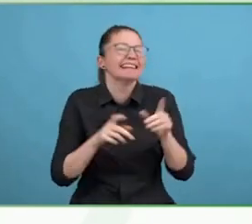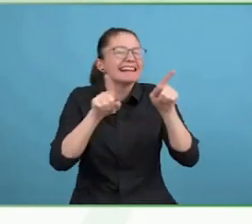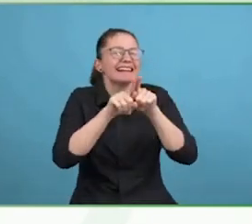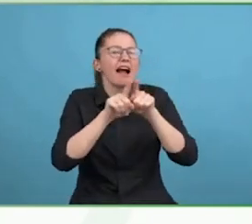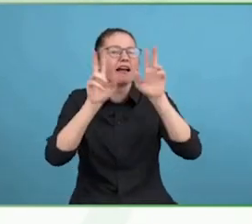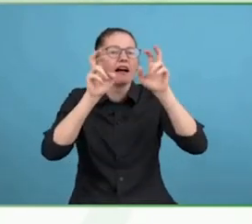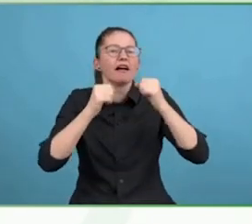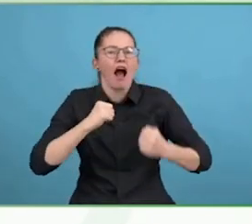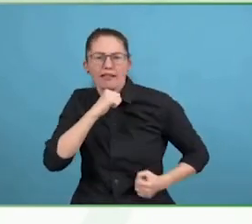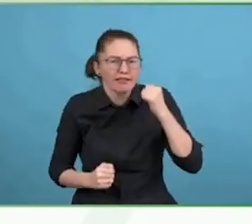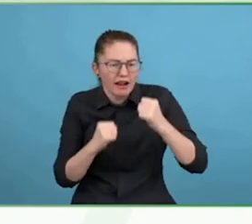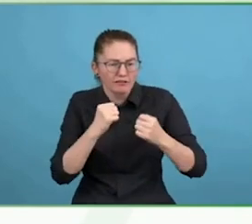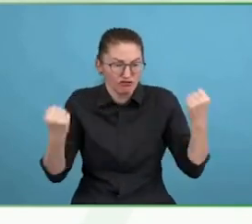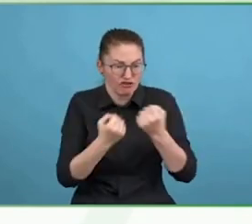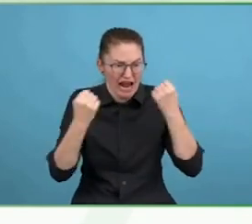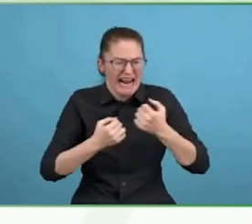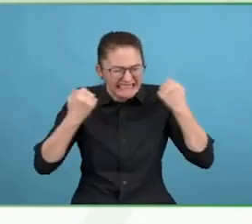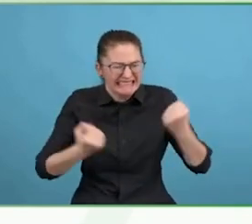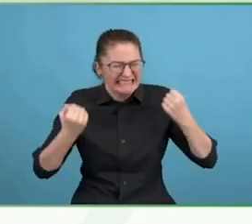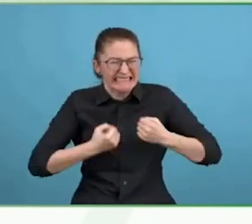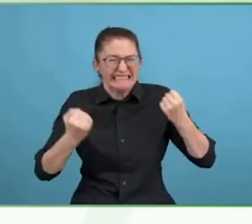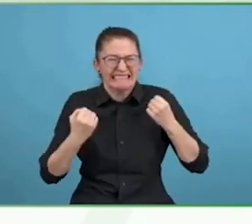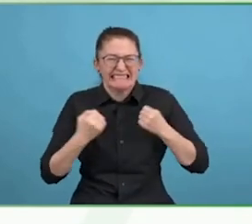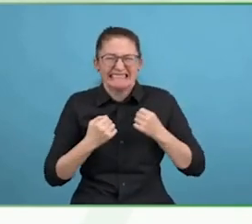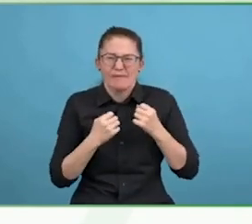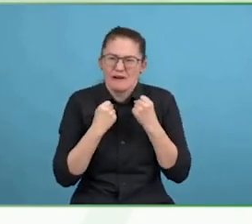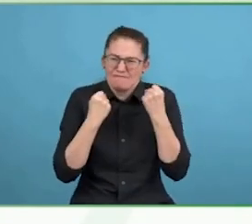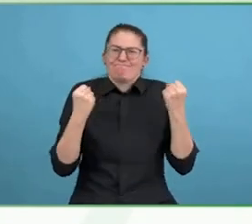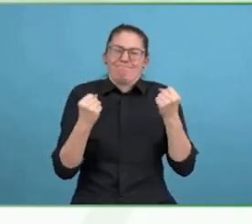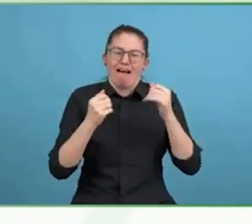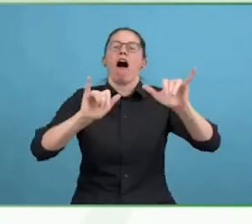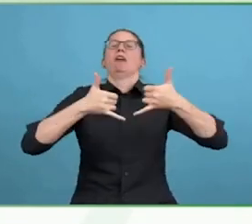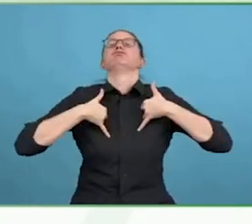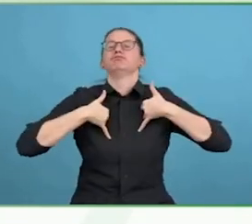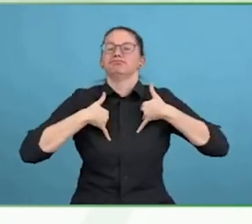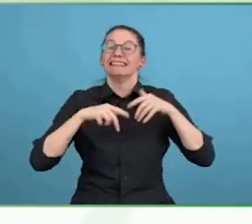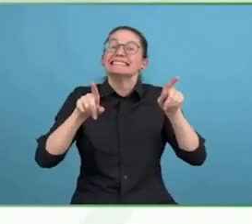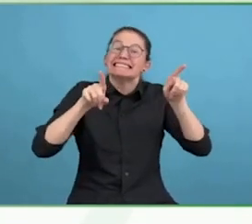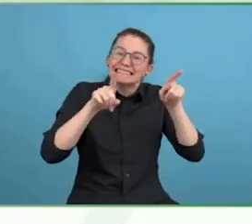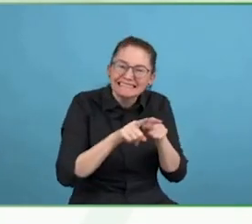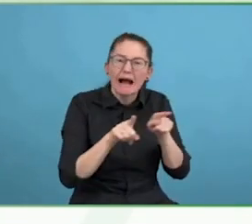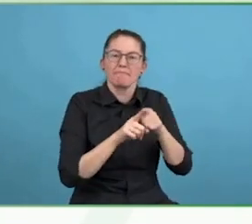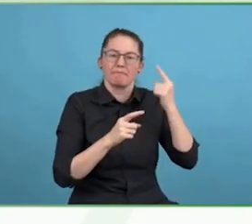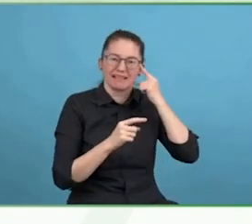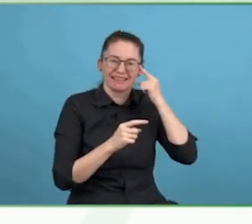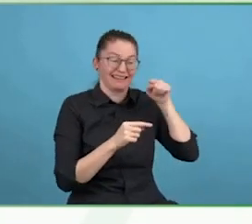They supported me and the most amazing network of friends, family, doctors, medics and nurses.